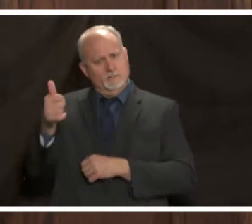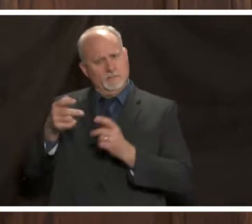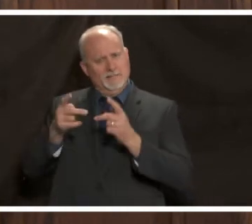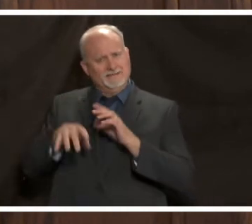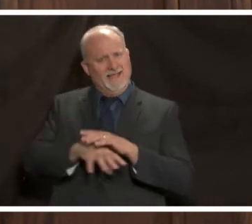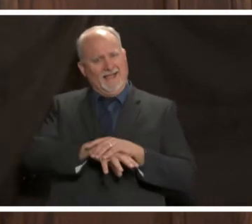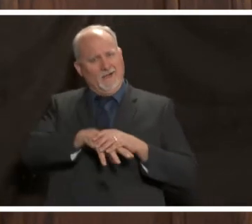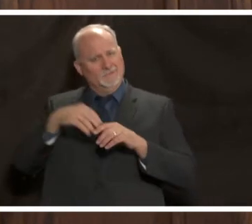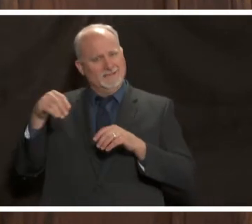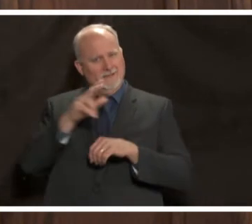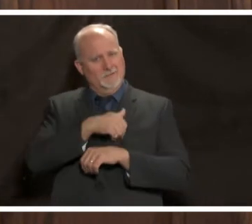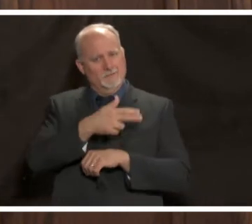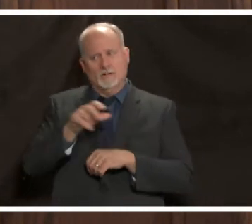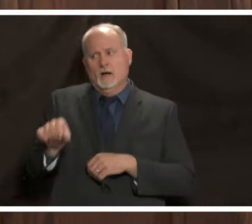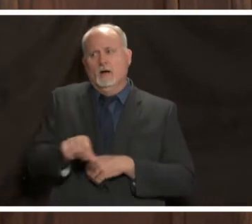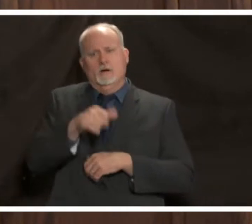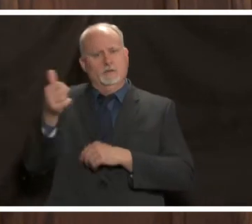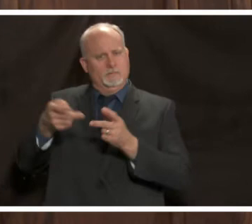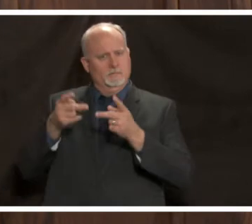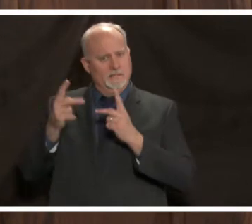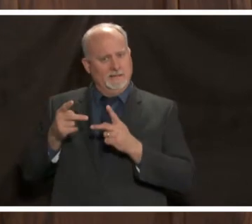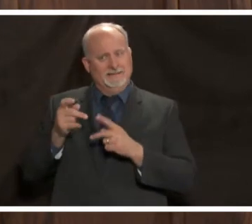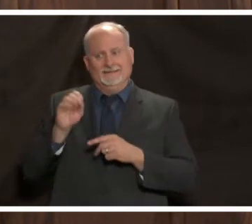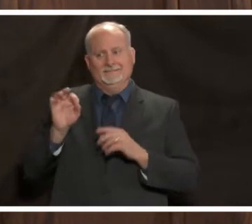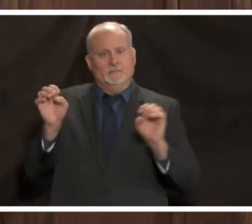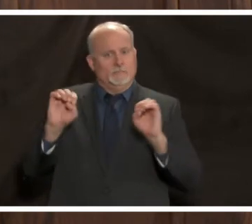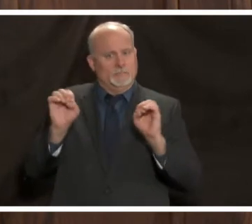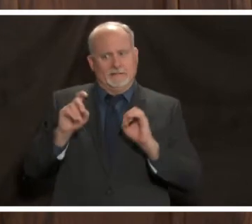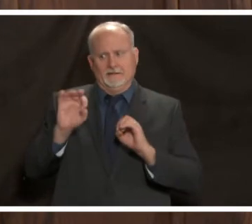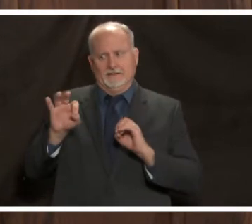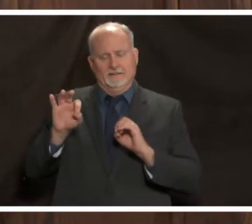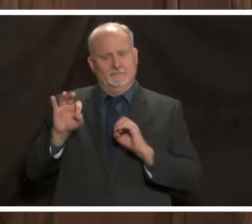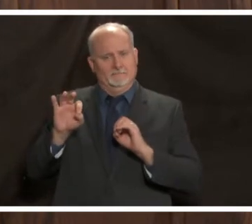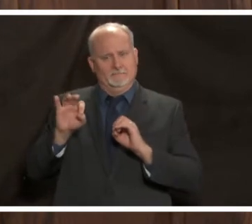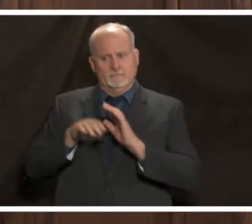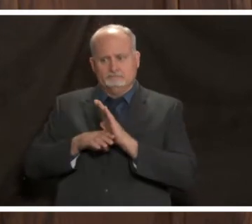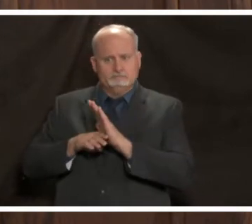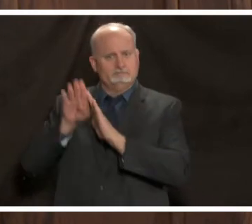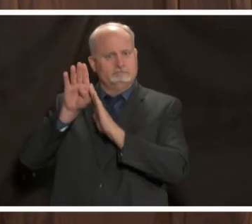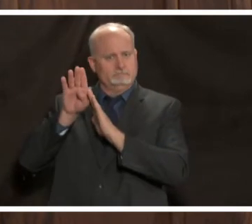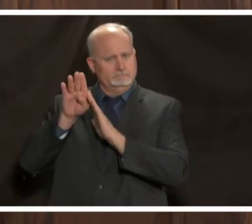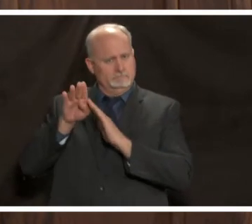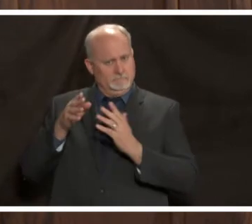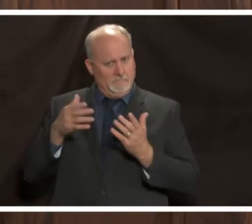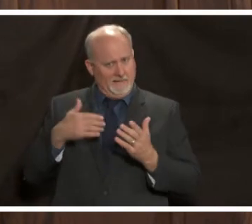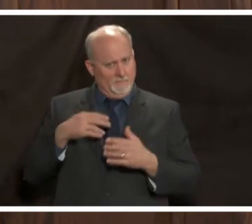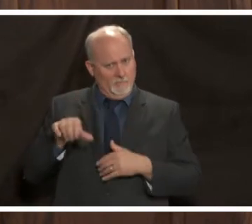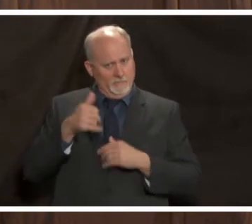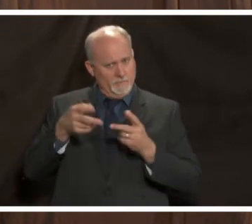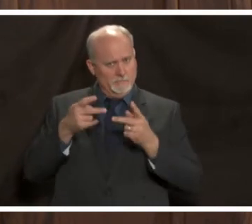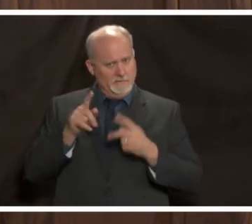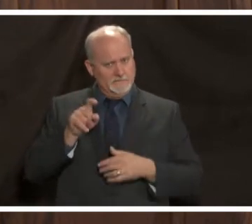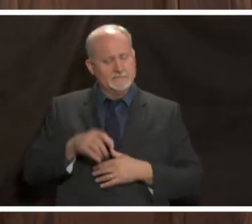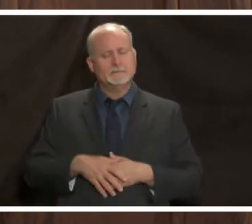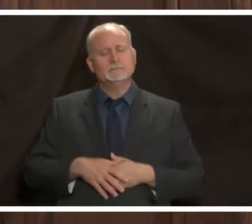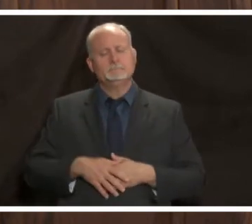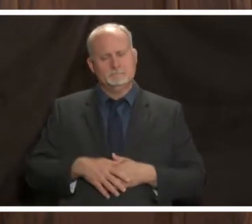to other hospitals outside the hospital in case that scenario developed so uab does micromanage